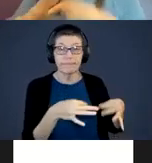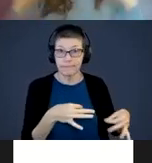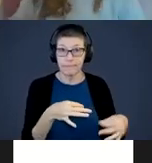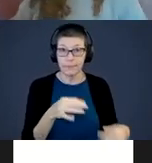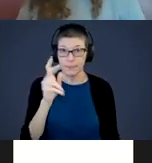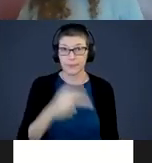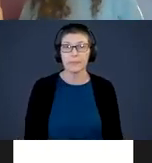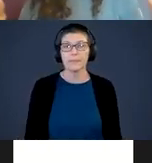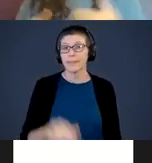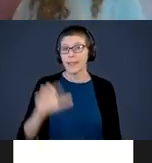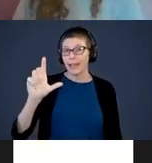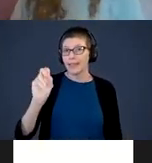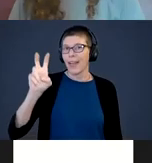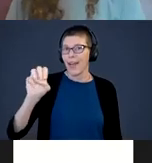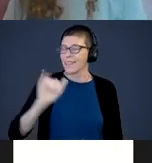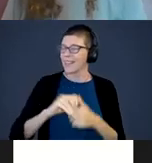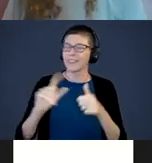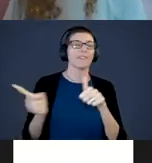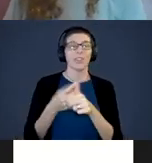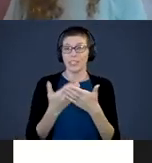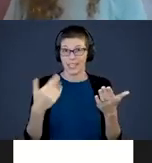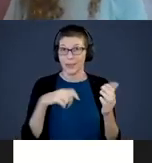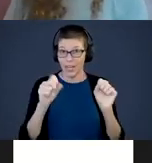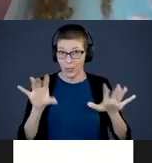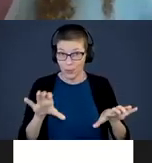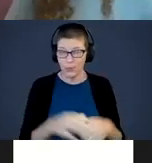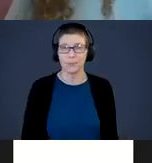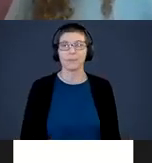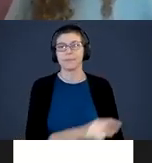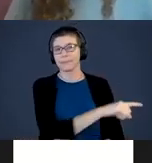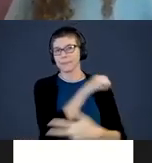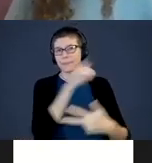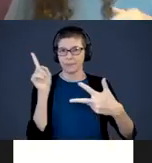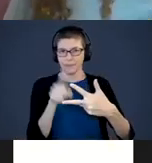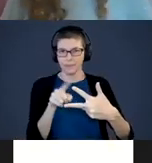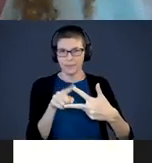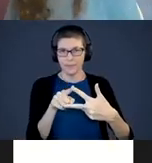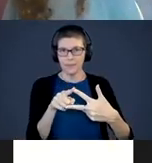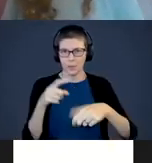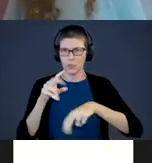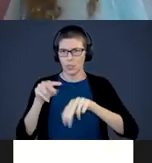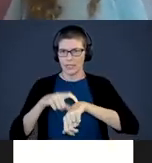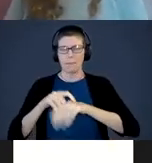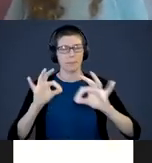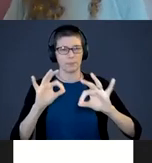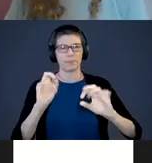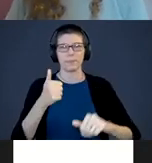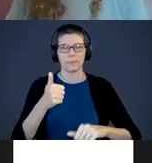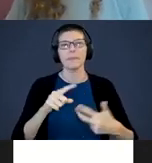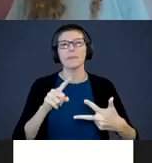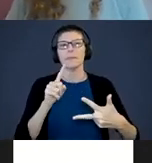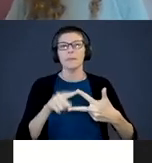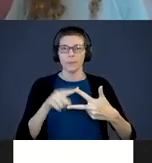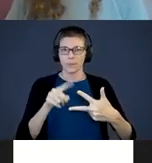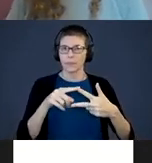Love - that’s the first thing we can do. The second thing is to provide enriching,